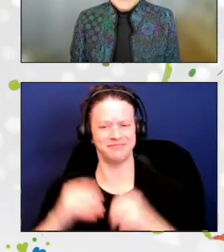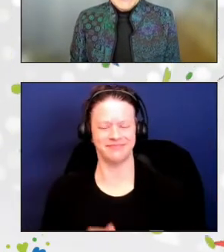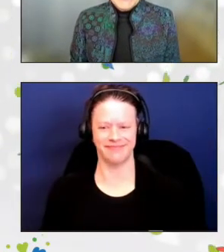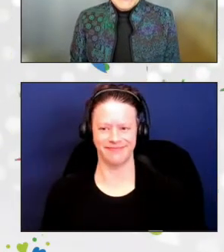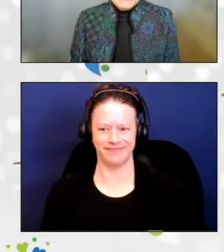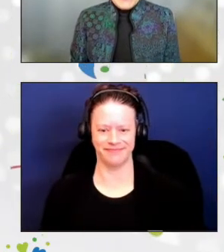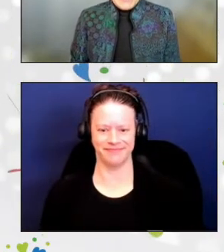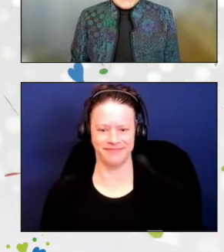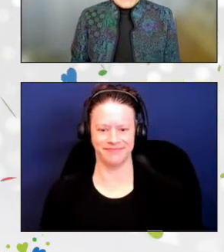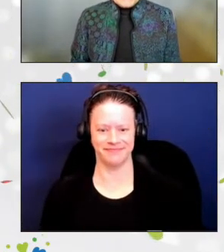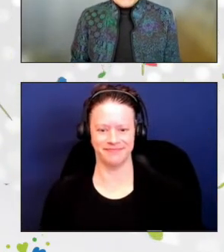Okay.